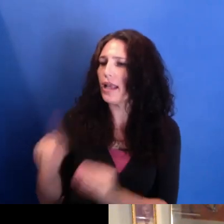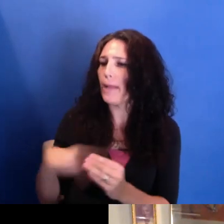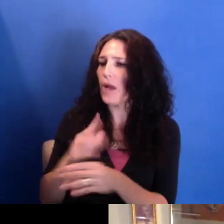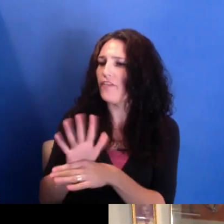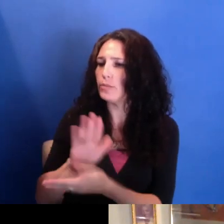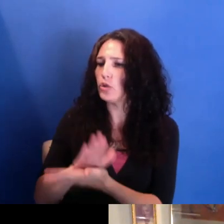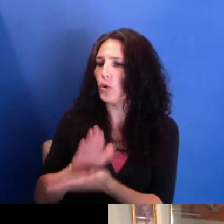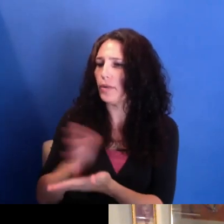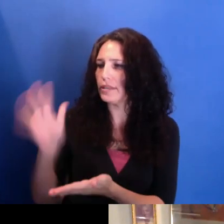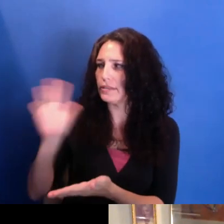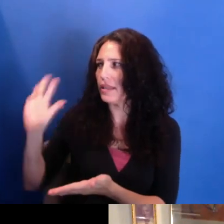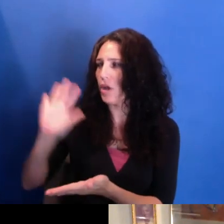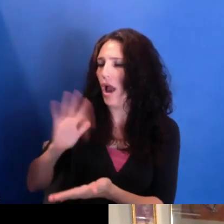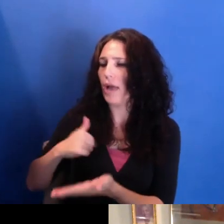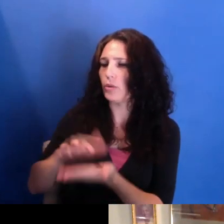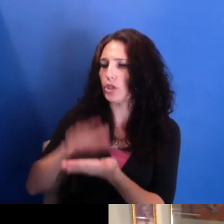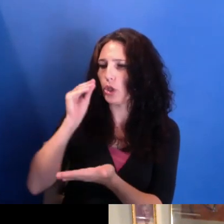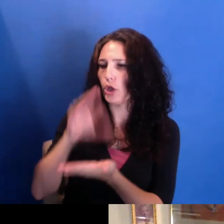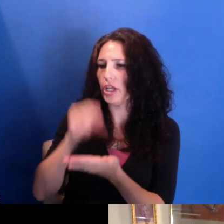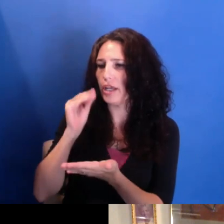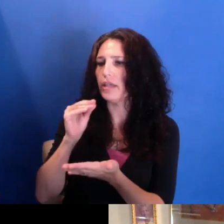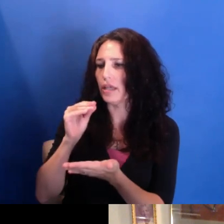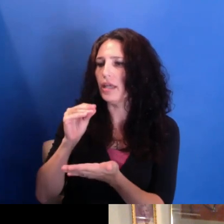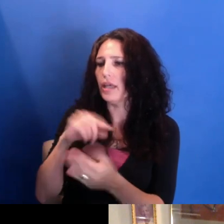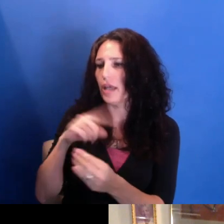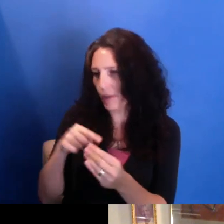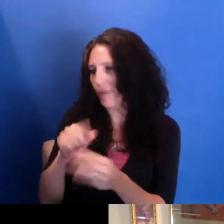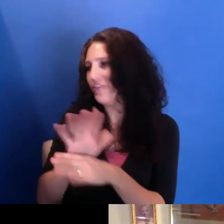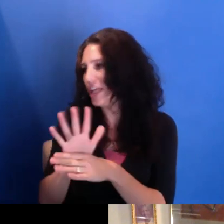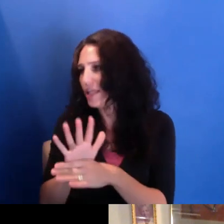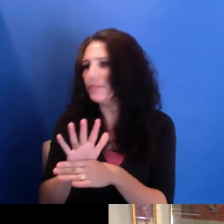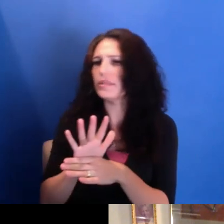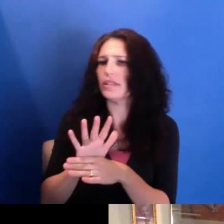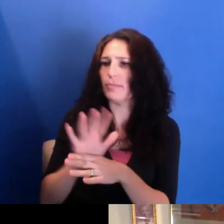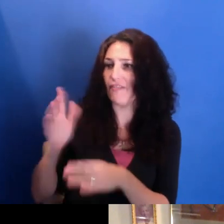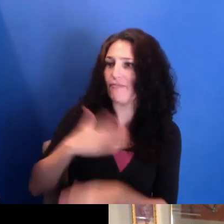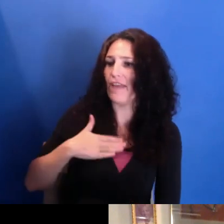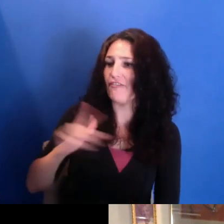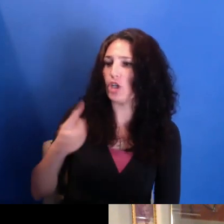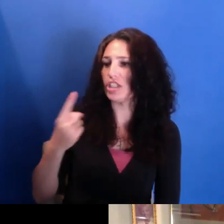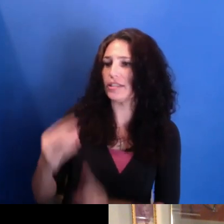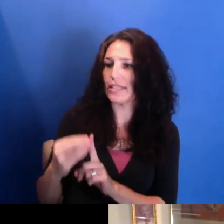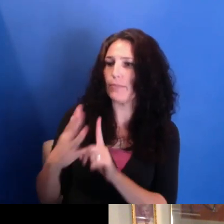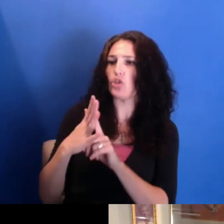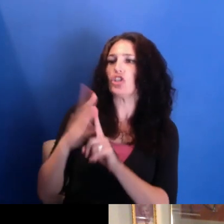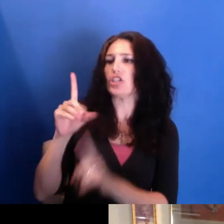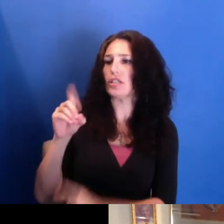and really first being exposed to documentary, I think some of the biggest arguments really was--